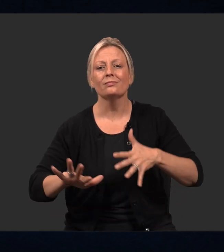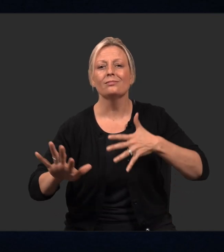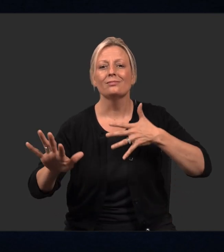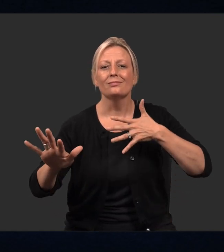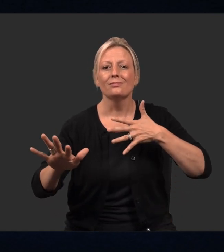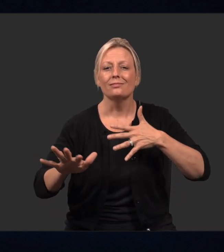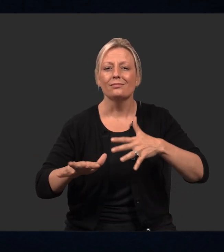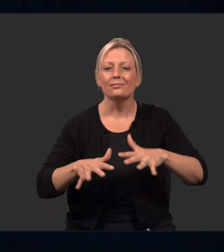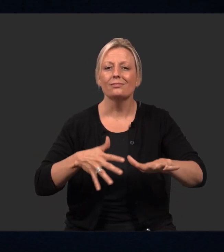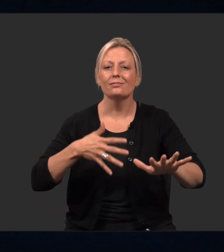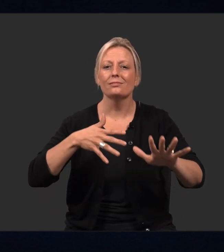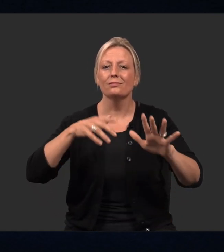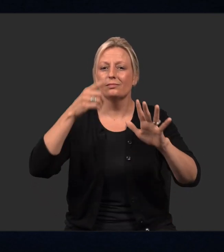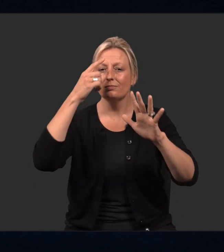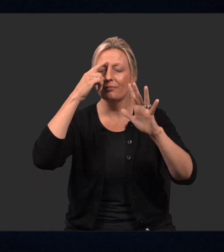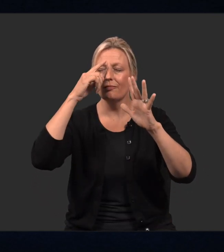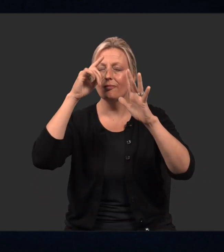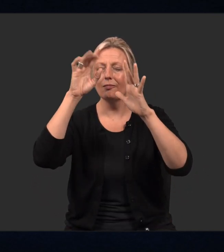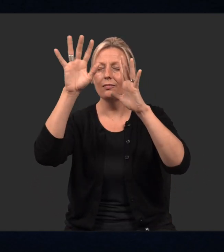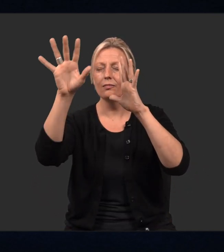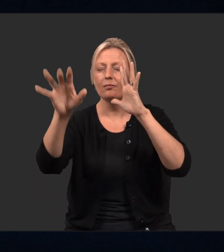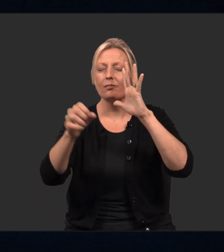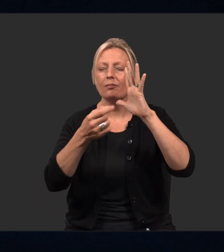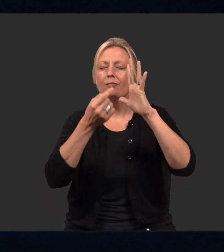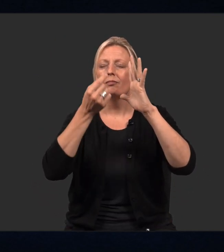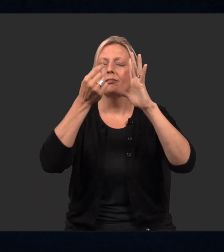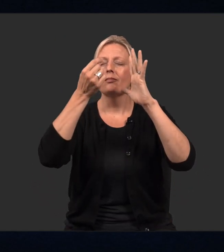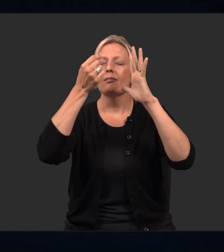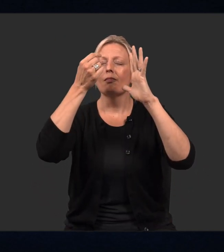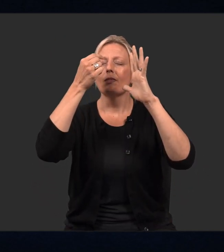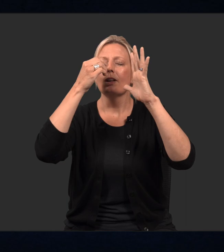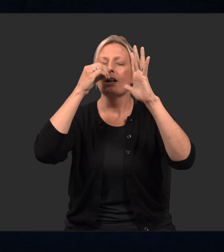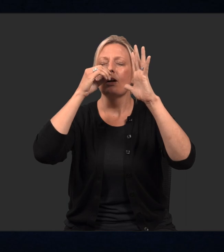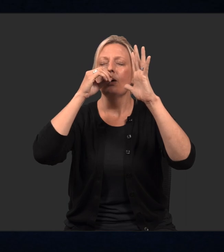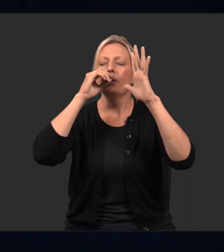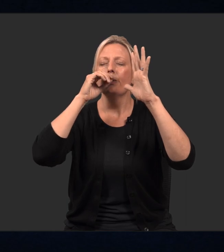Let's walk, and continue to breathe.